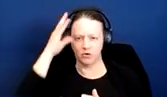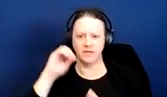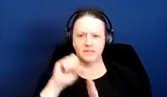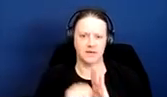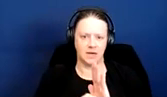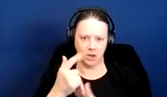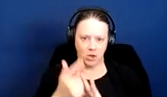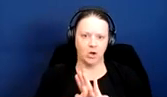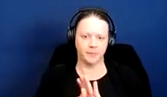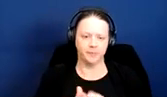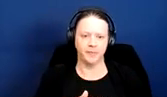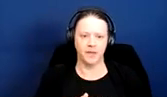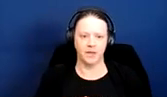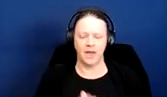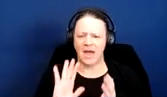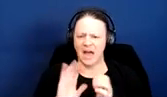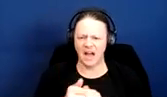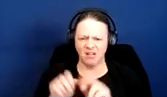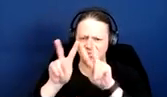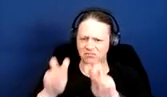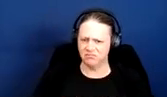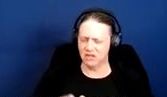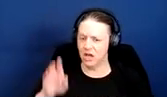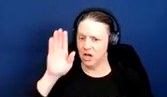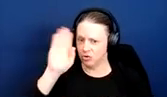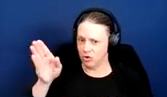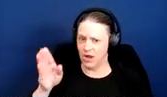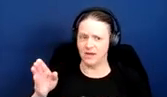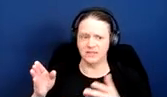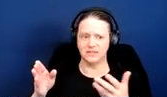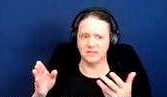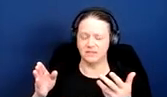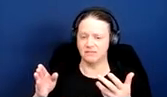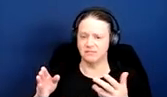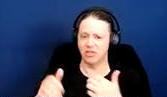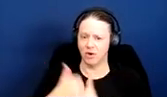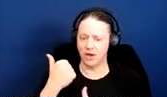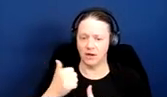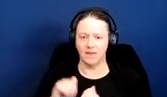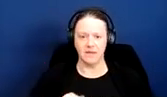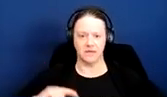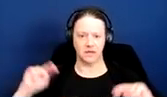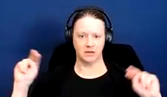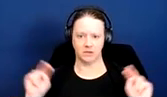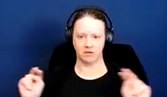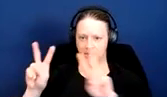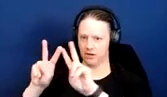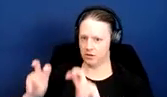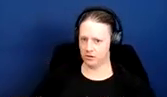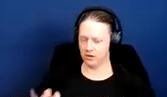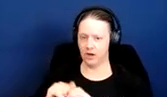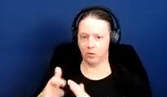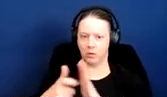Your assessing a direct threat is an objective, not subjective analysis, and the assessment